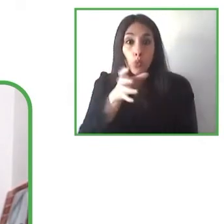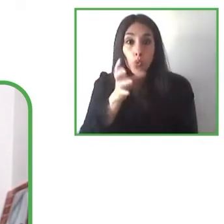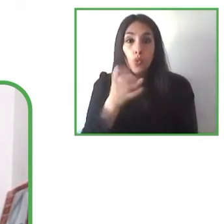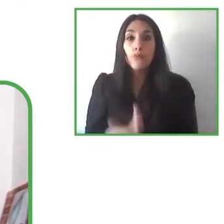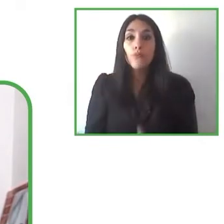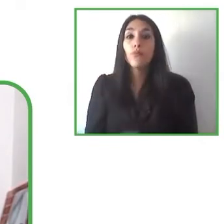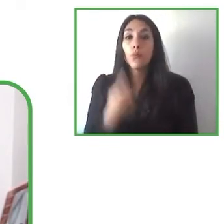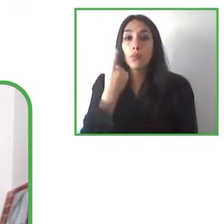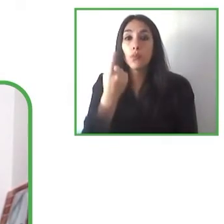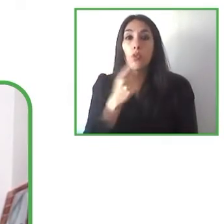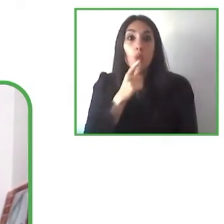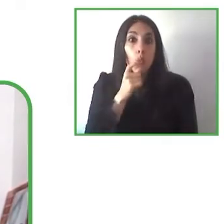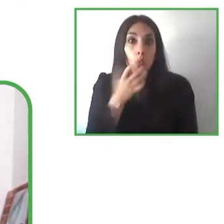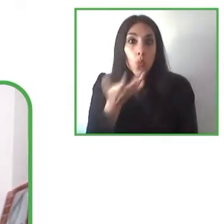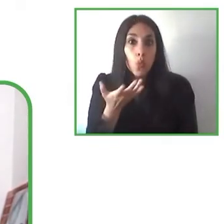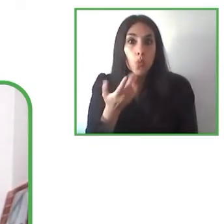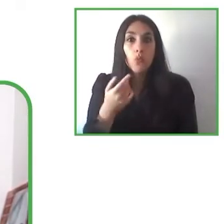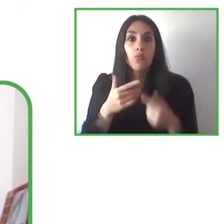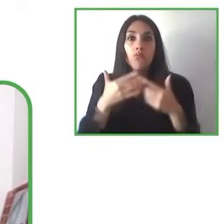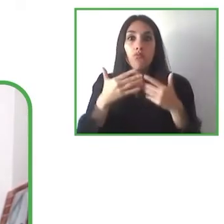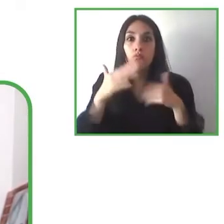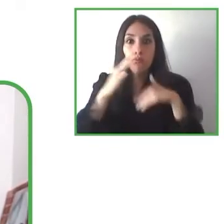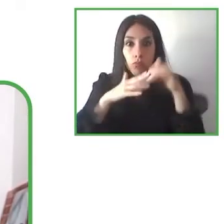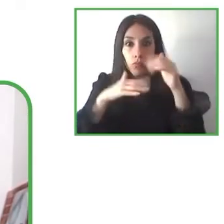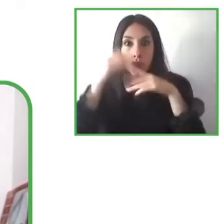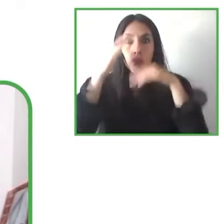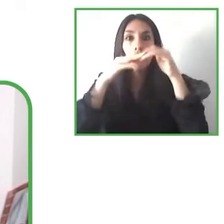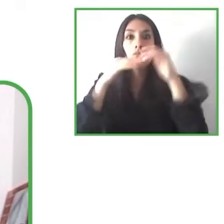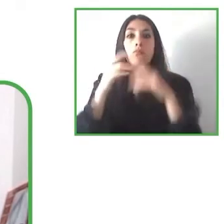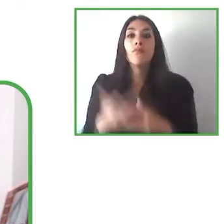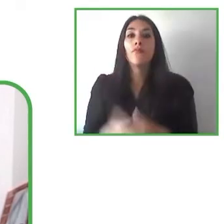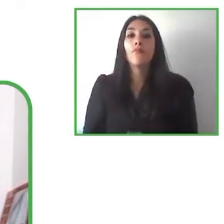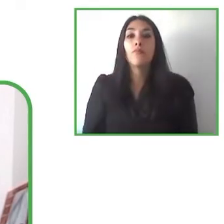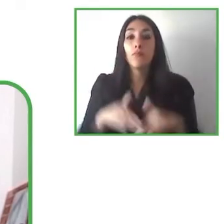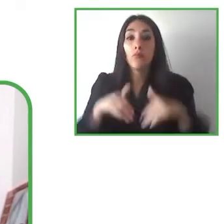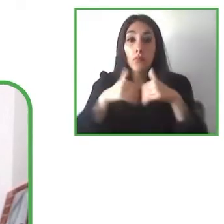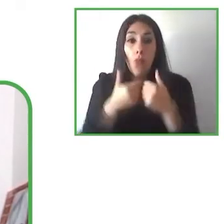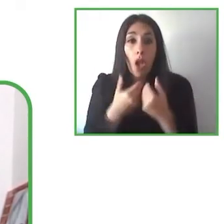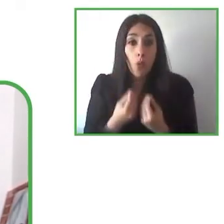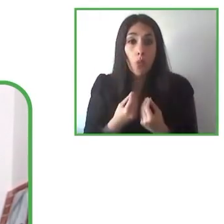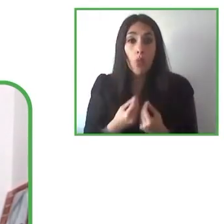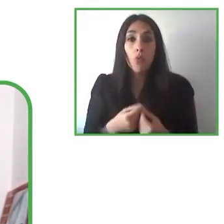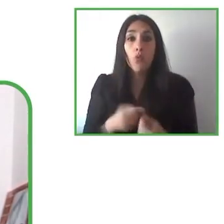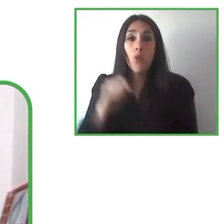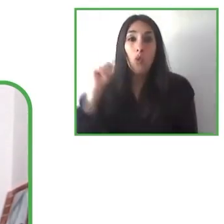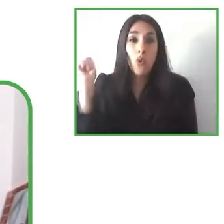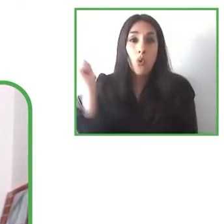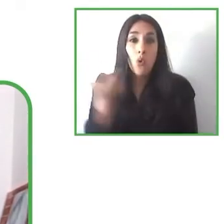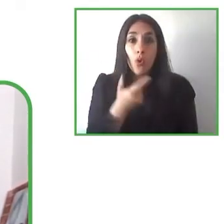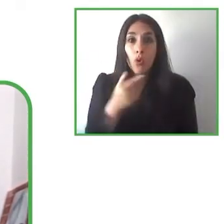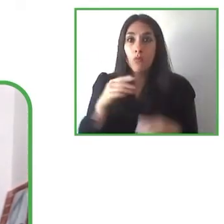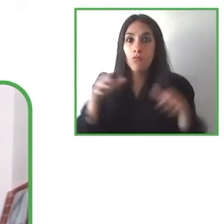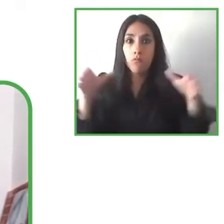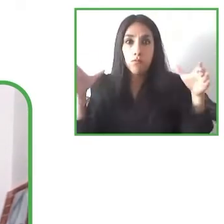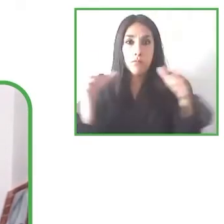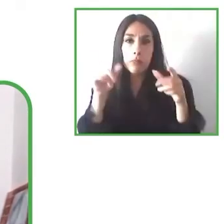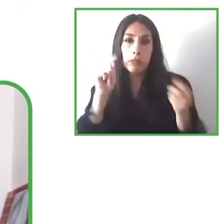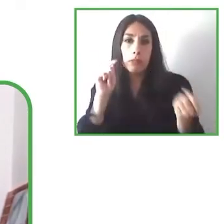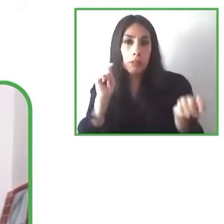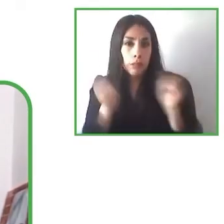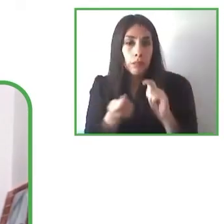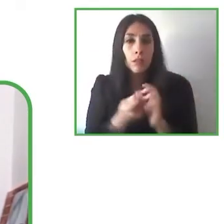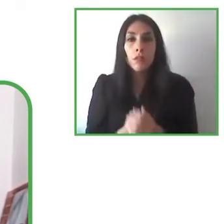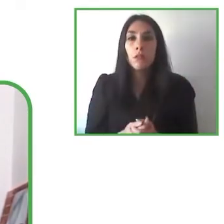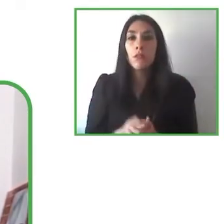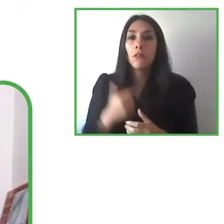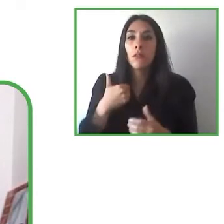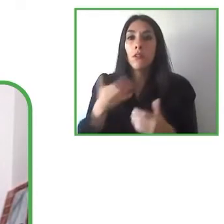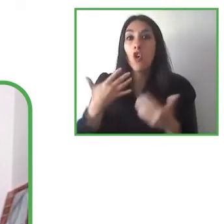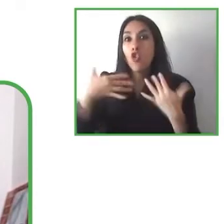have a very flexible tool that will allow you to change contents so they are more adequate in